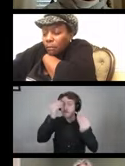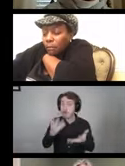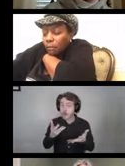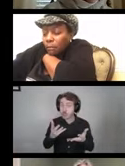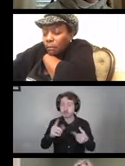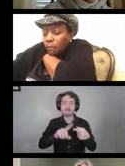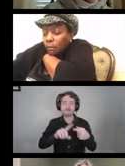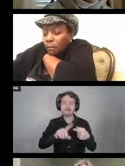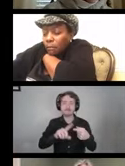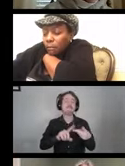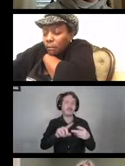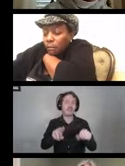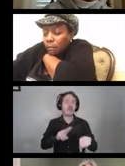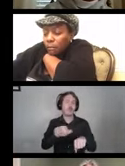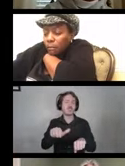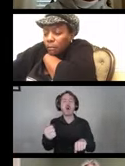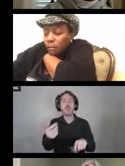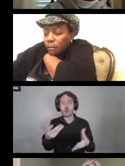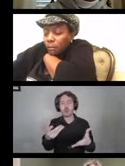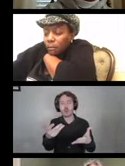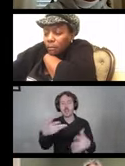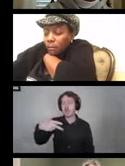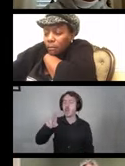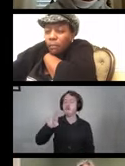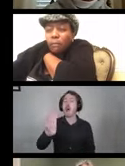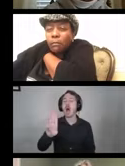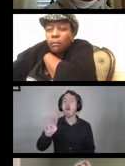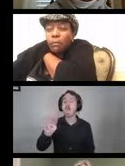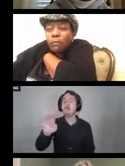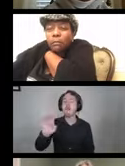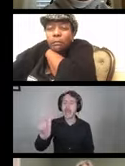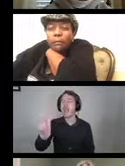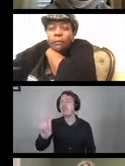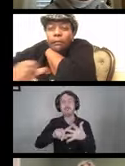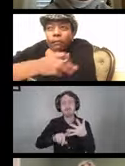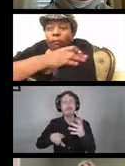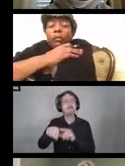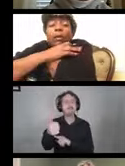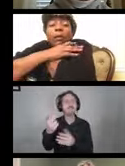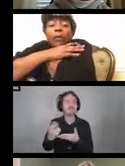and of course other resources there too.